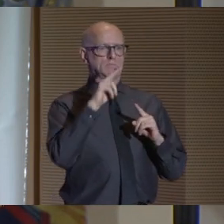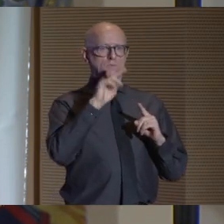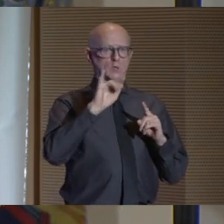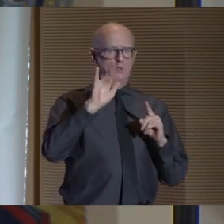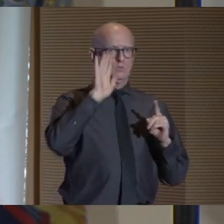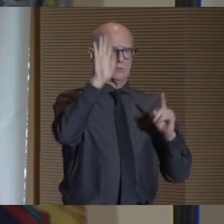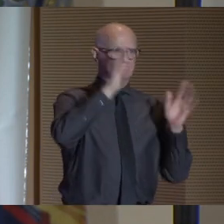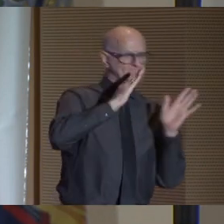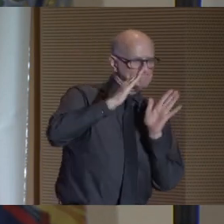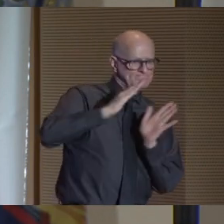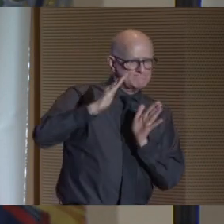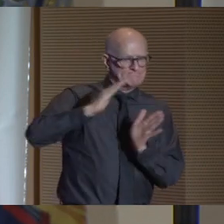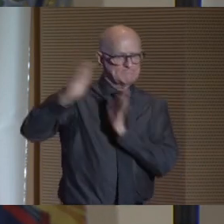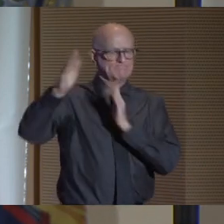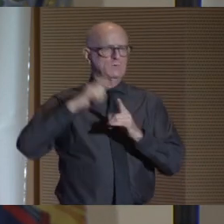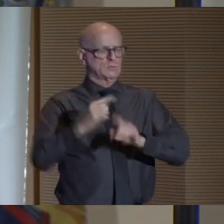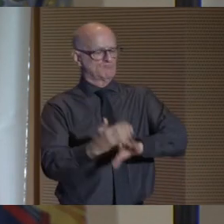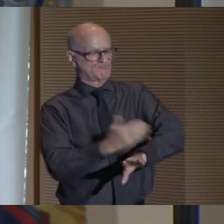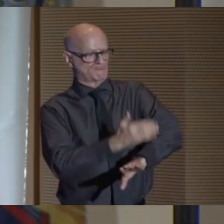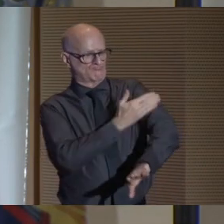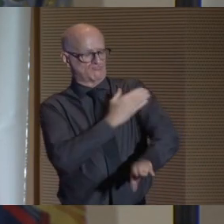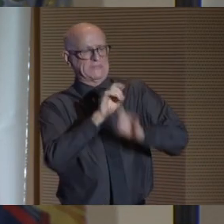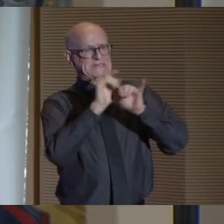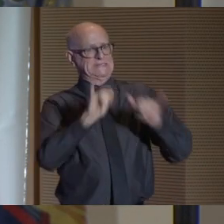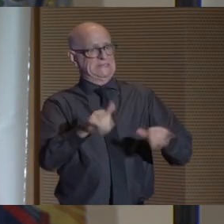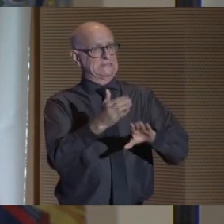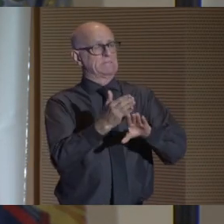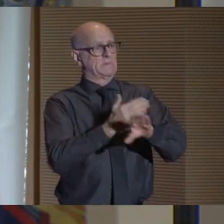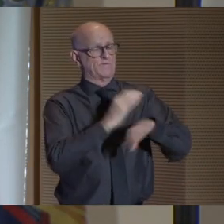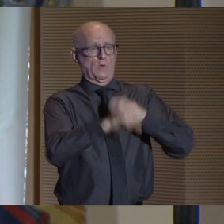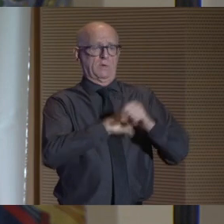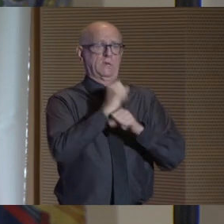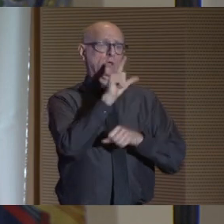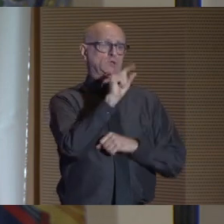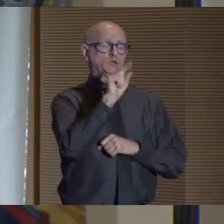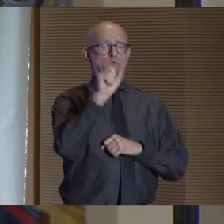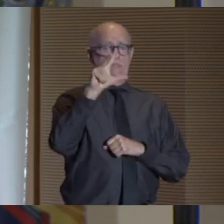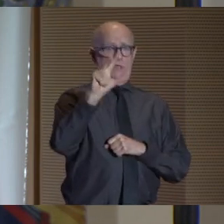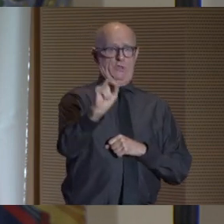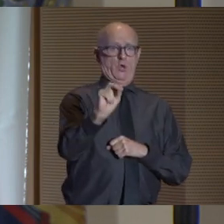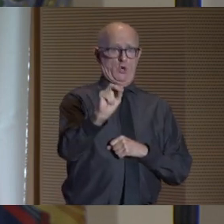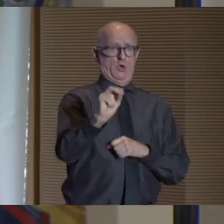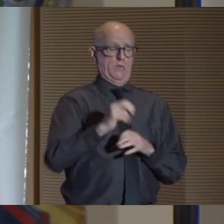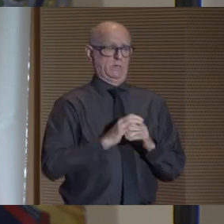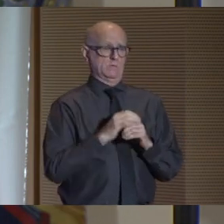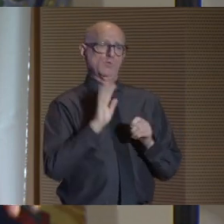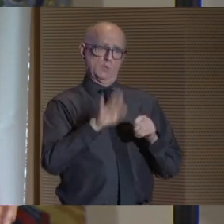to transform the system by 2030, a plan which we have already made significant progress on.